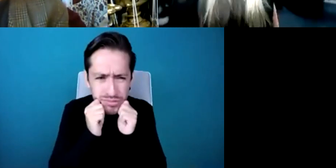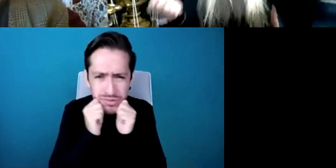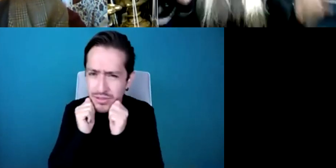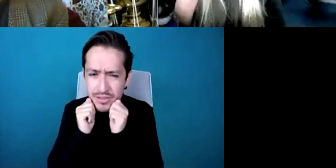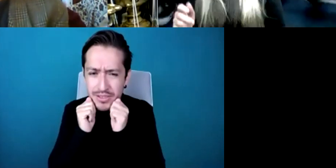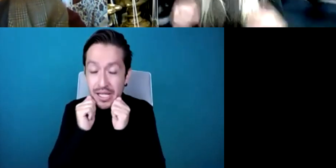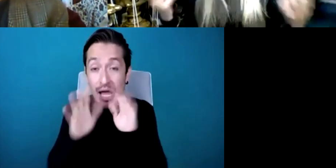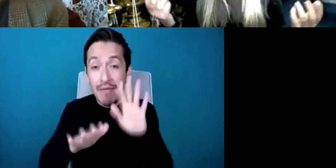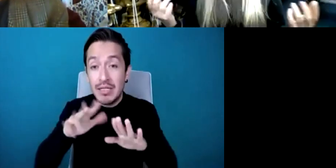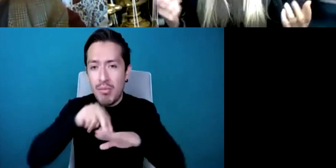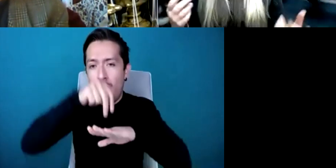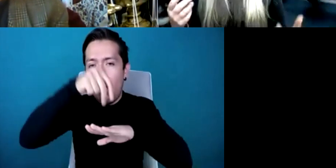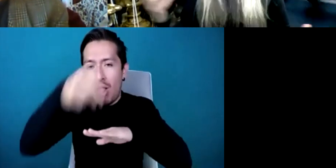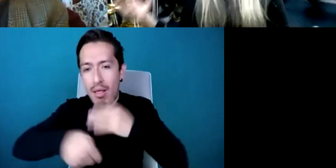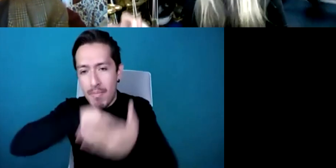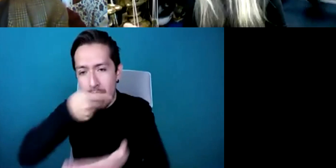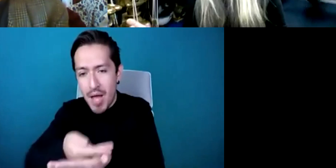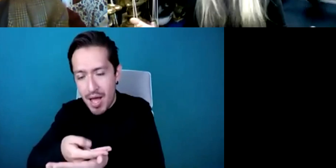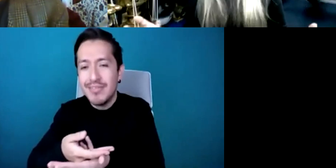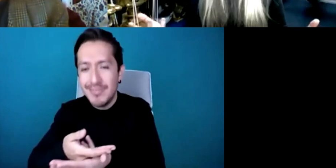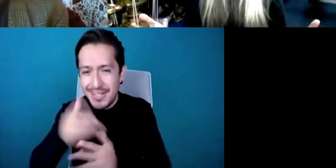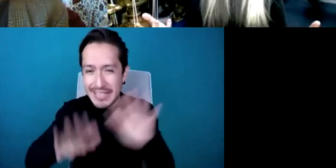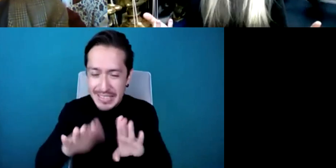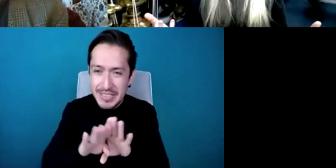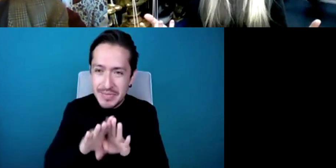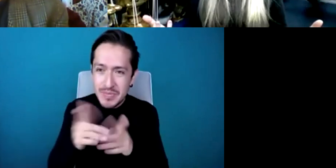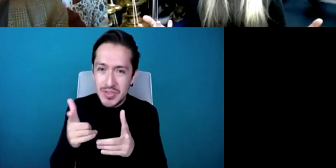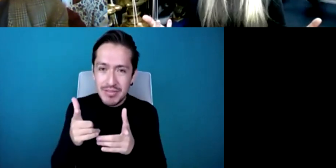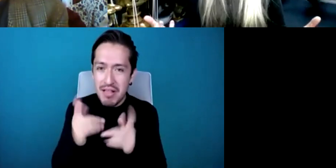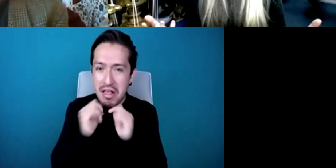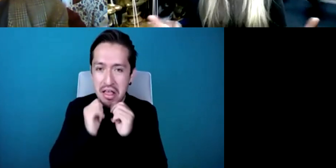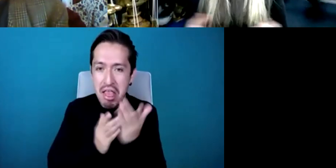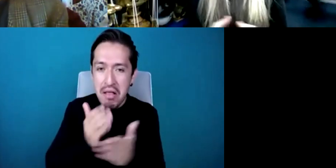how to play a new piece of music but then suddenly you realize that actually you know maybe not